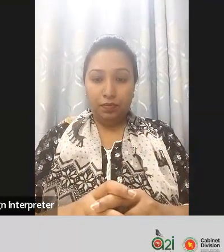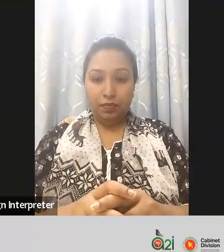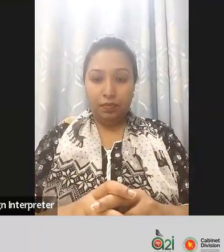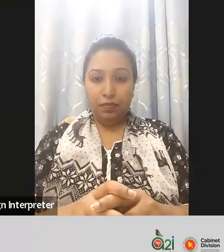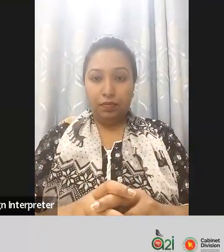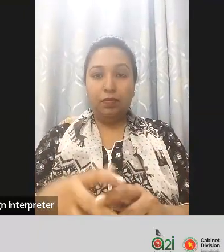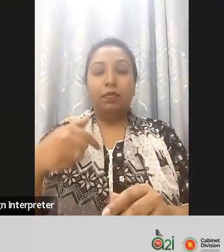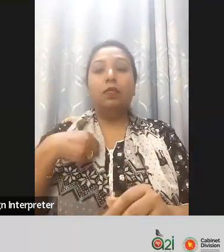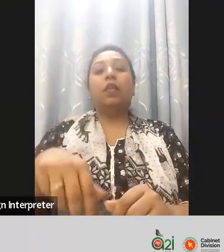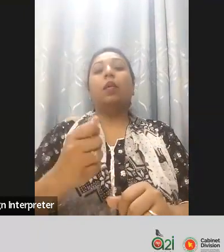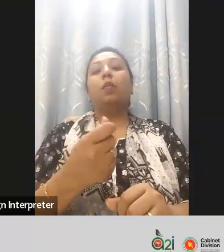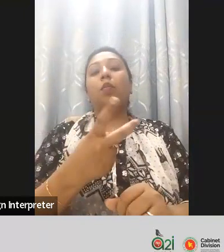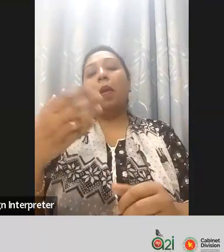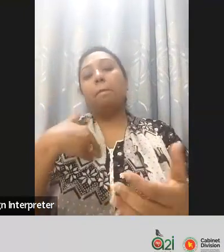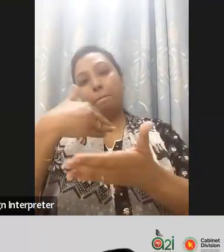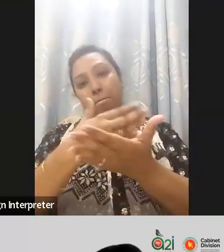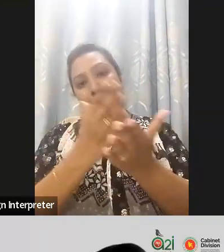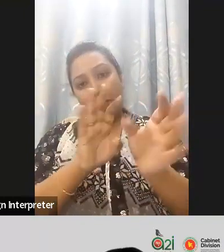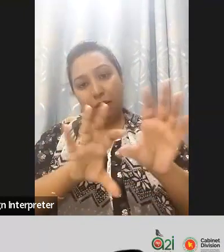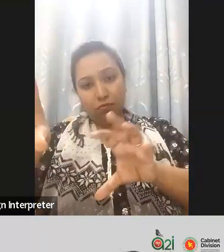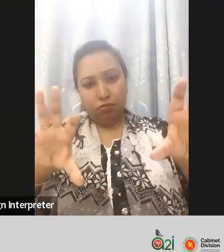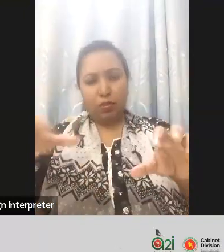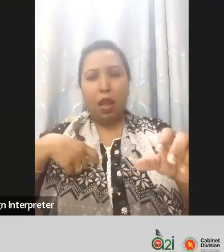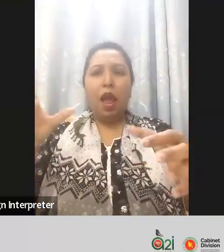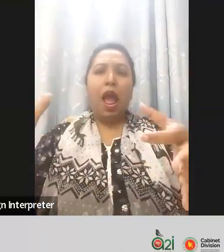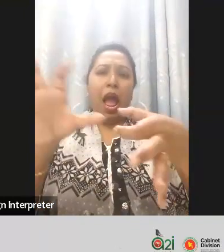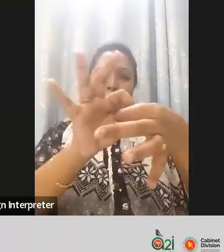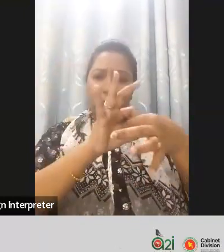Partners who have already shown interests and I would like to have uh partnership with G3ict